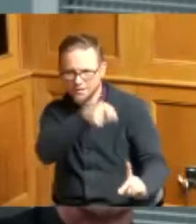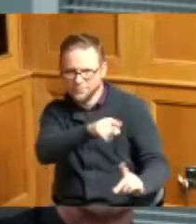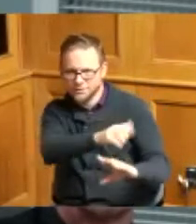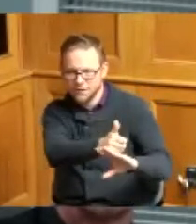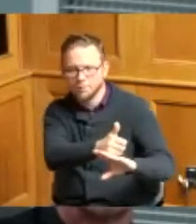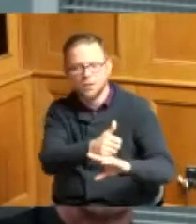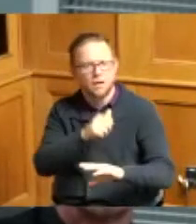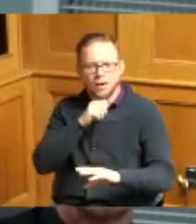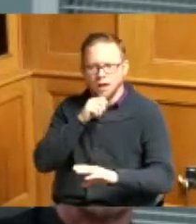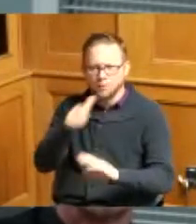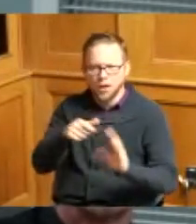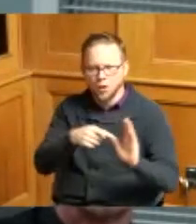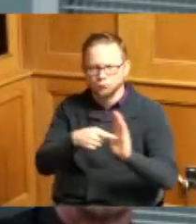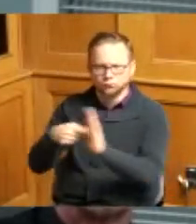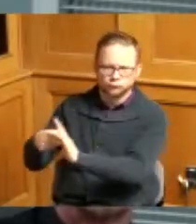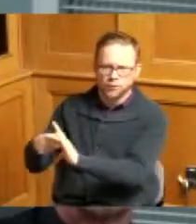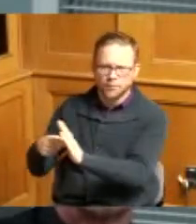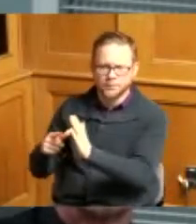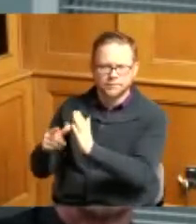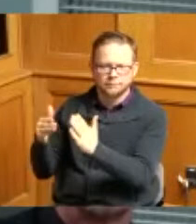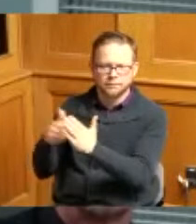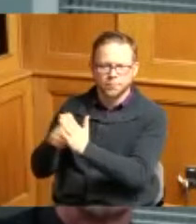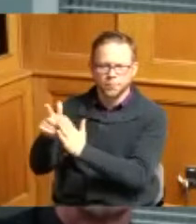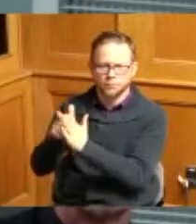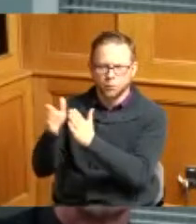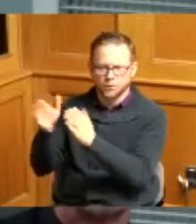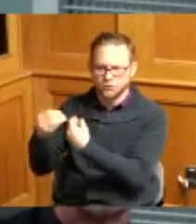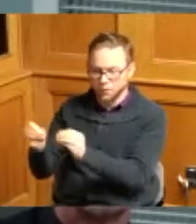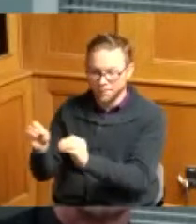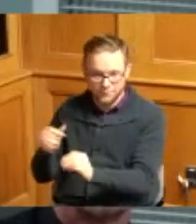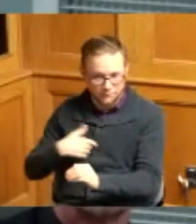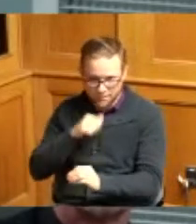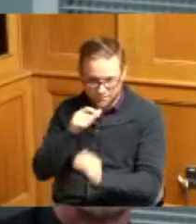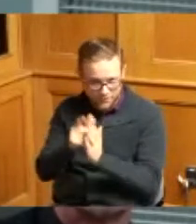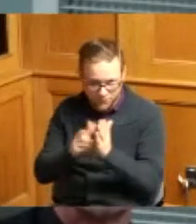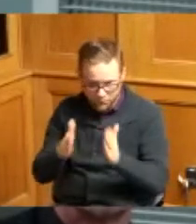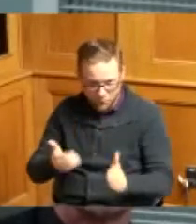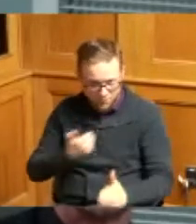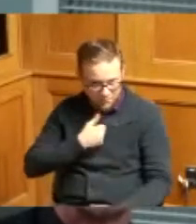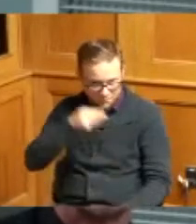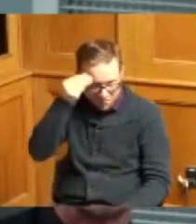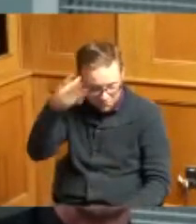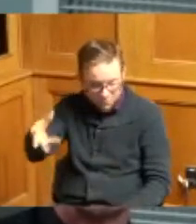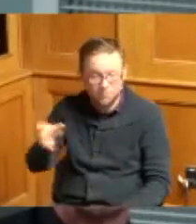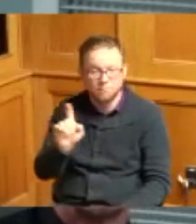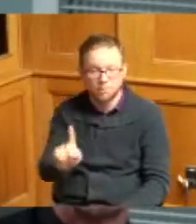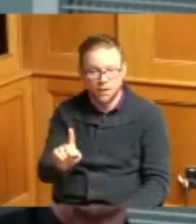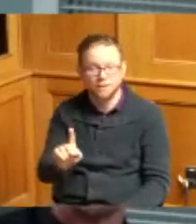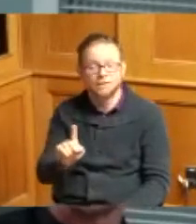Prosecutor's office but that's what I'm not an attorney so but we have to base it based